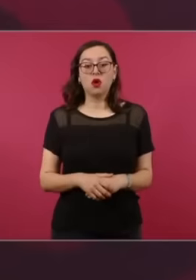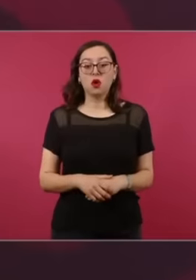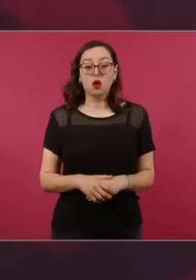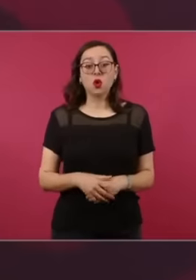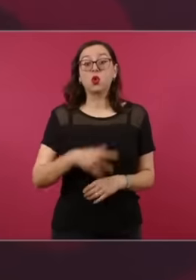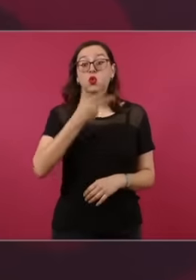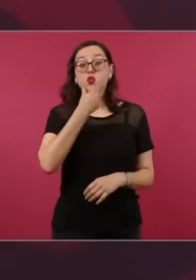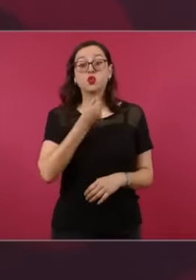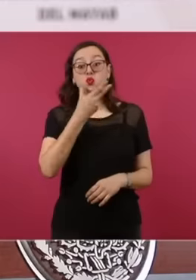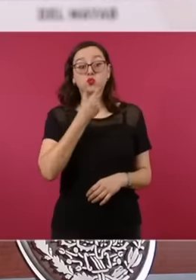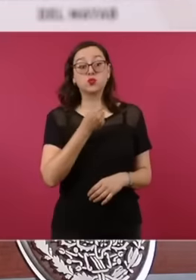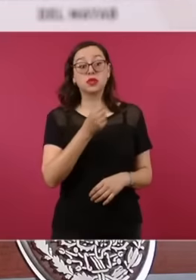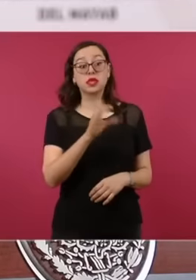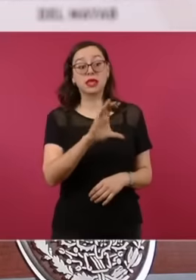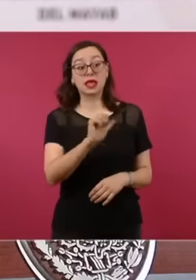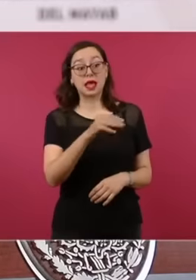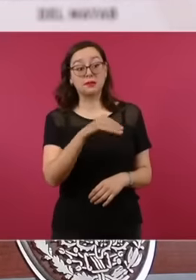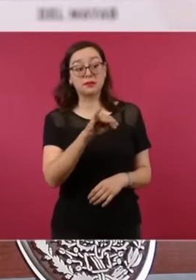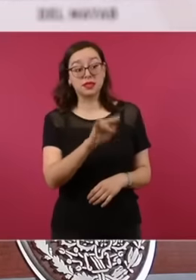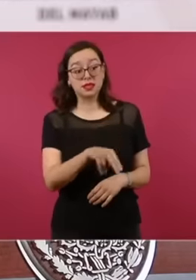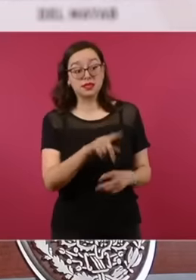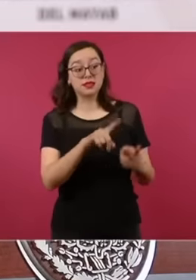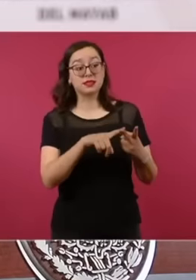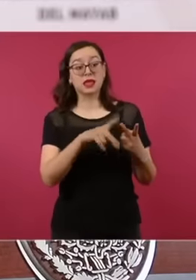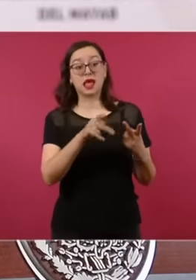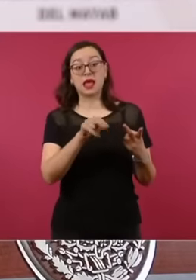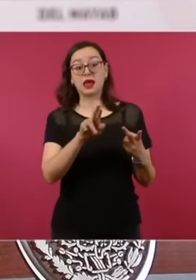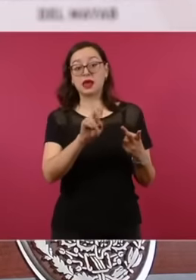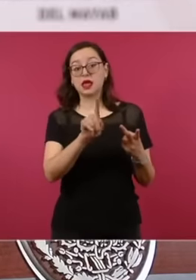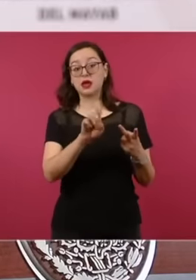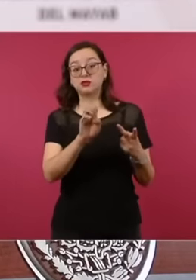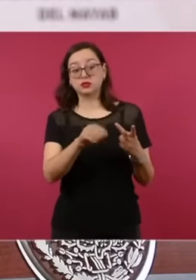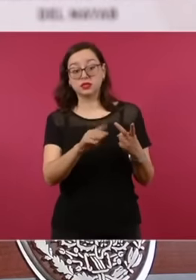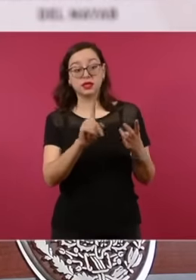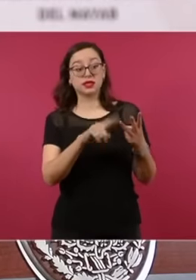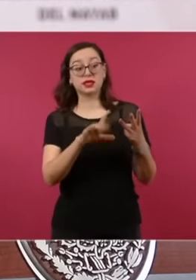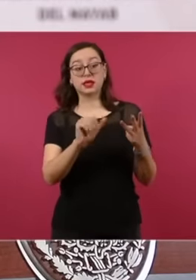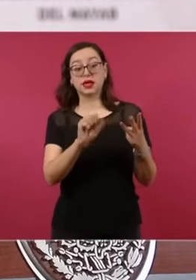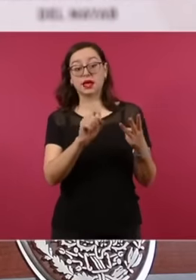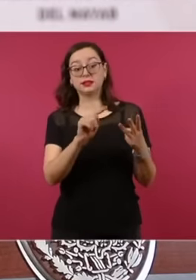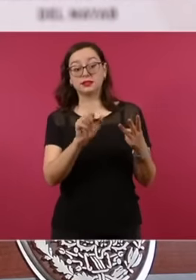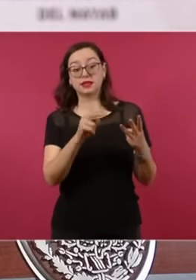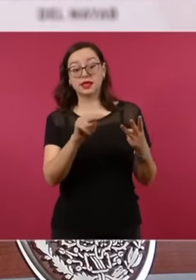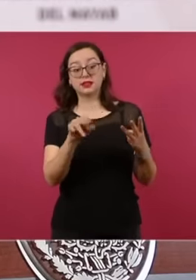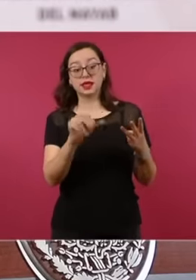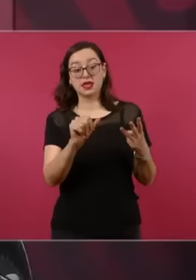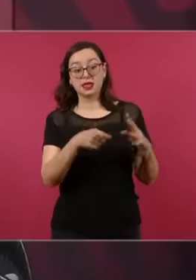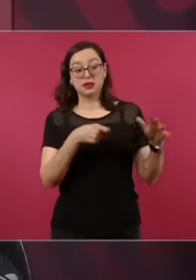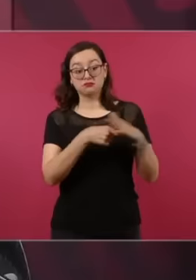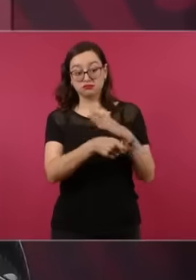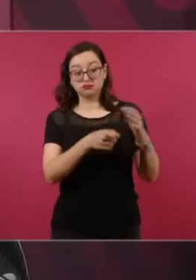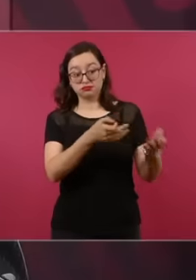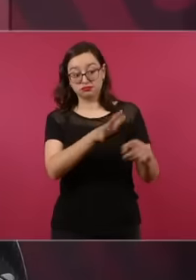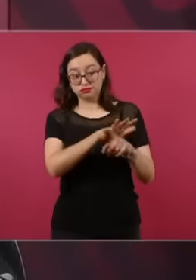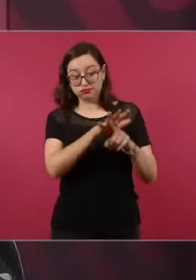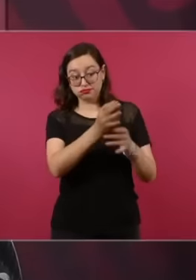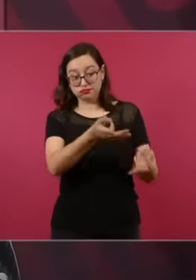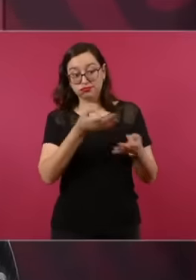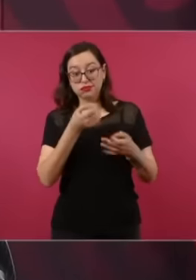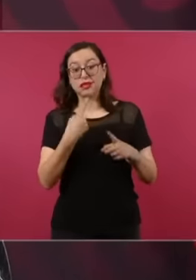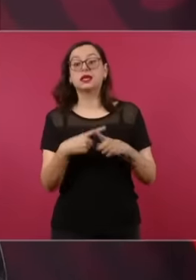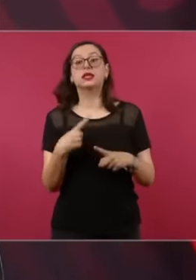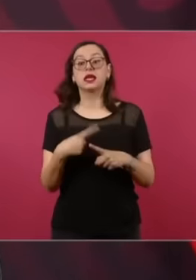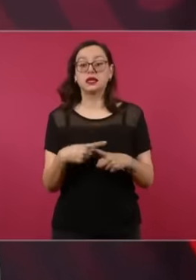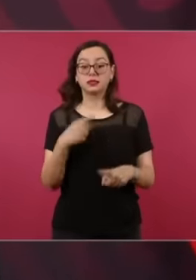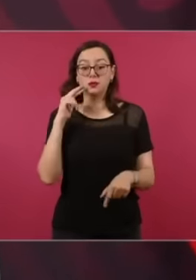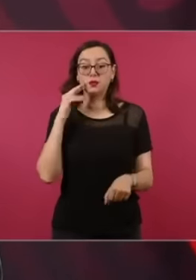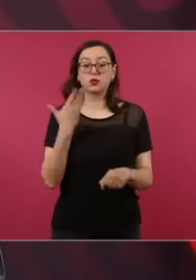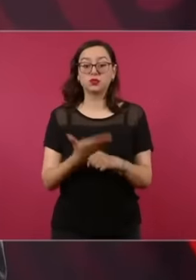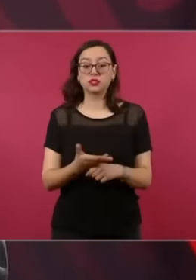Castañeda and above all the